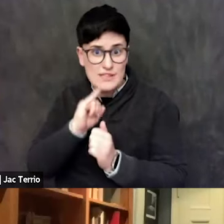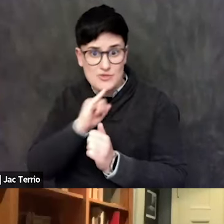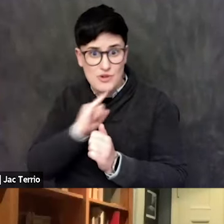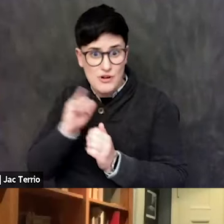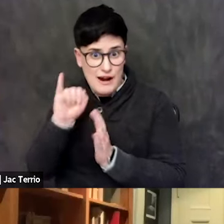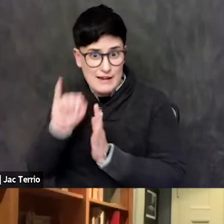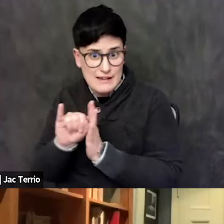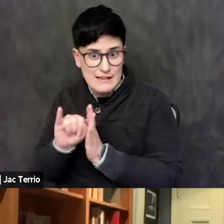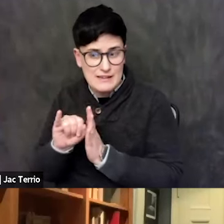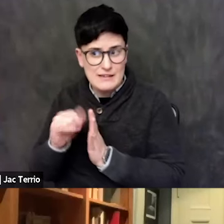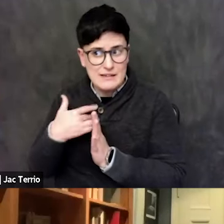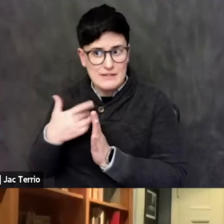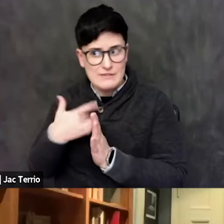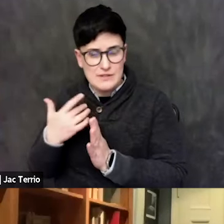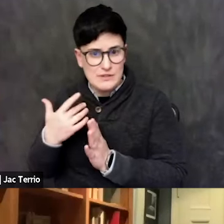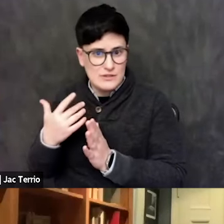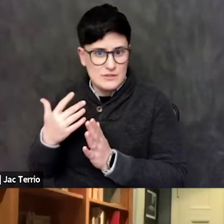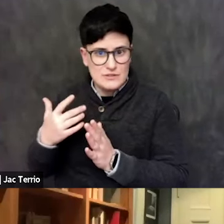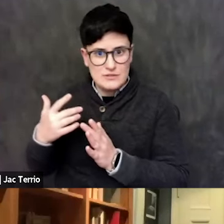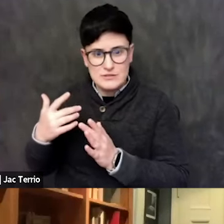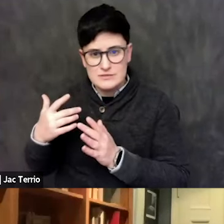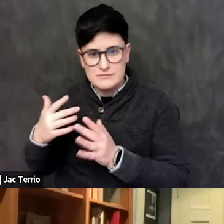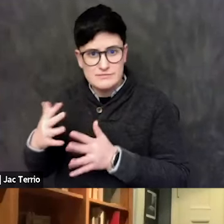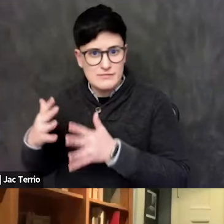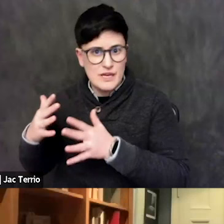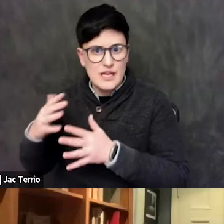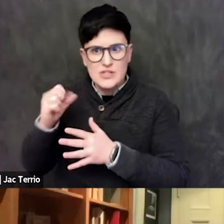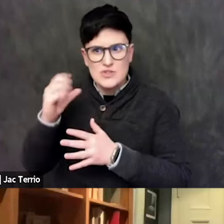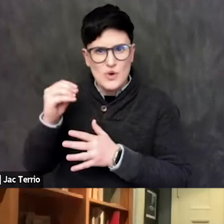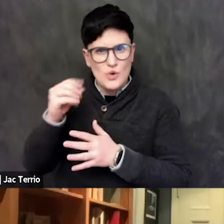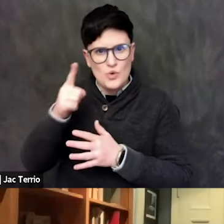then you do something to harm the Palestinian students too.